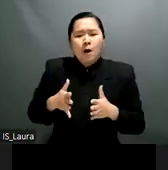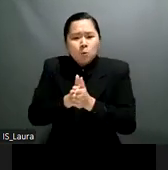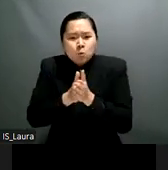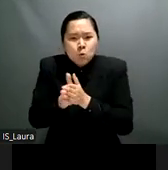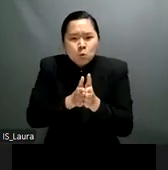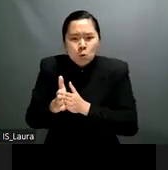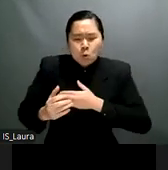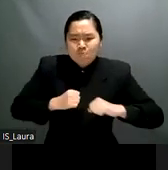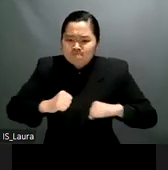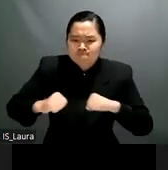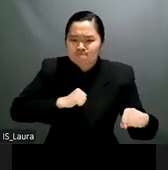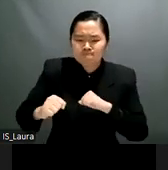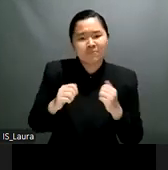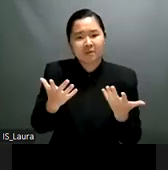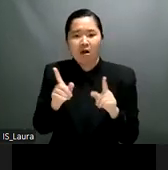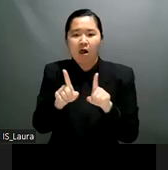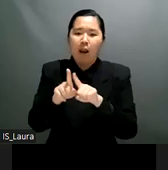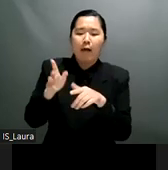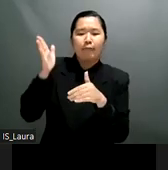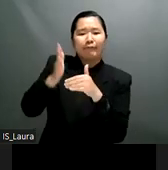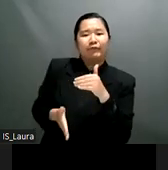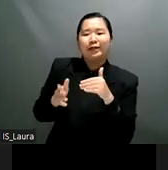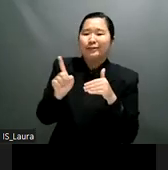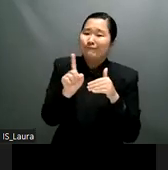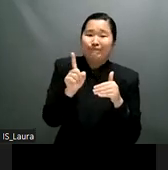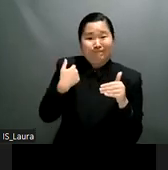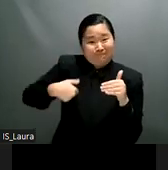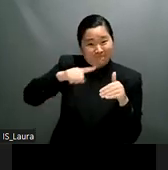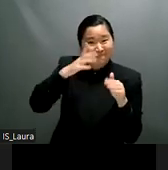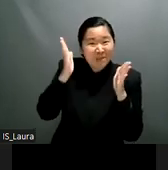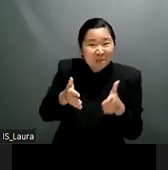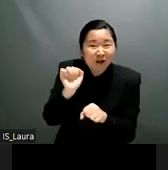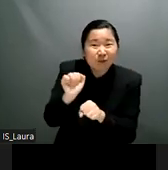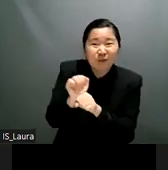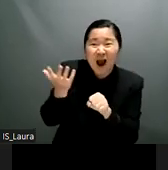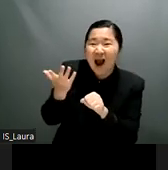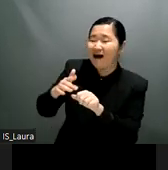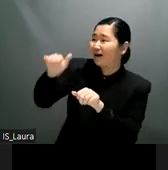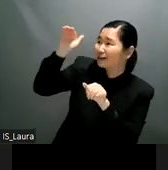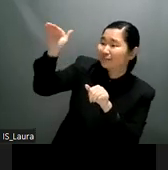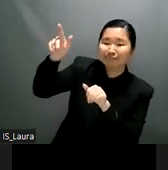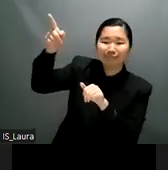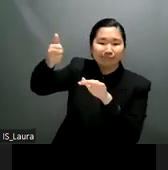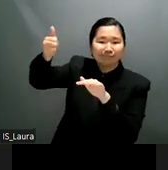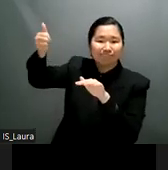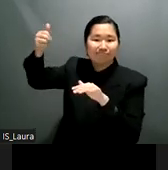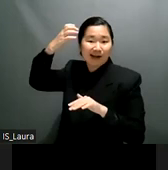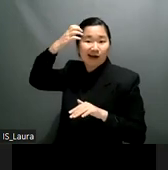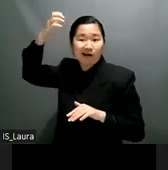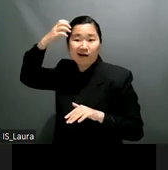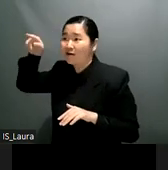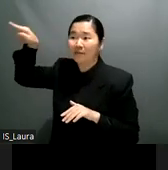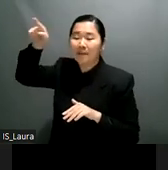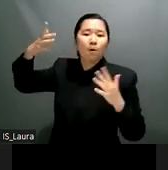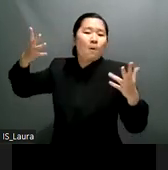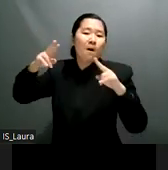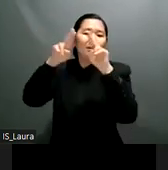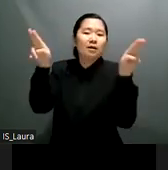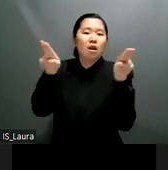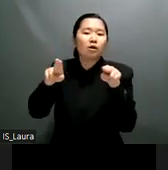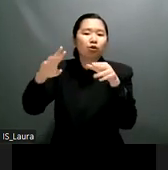for example last year to start with a very positive development we saw the launch of the